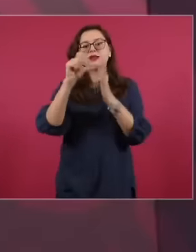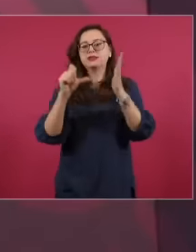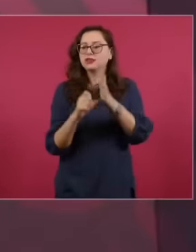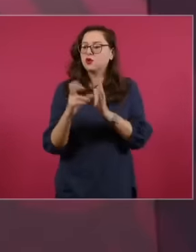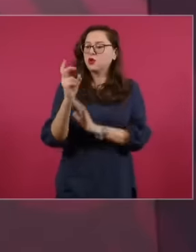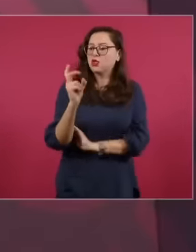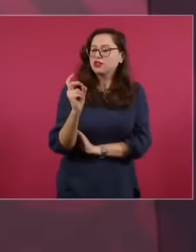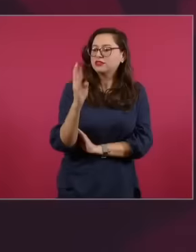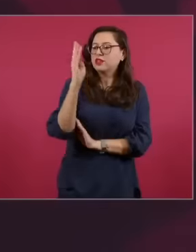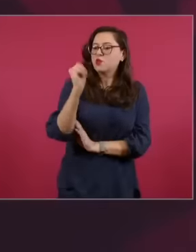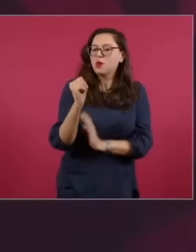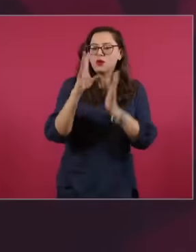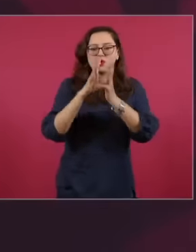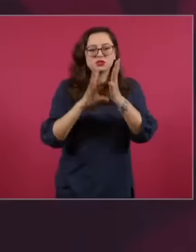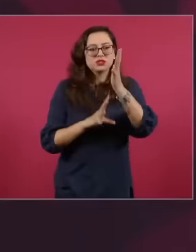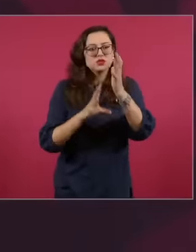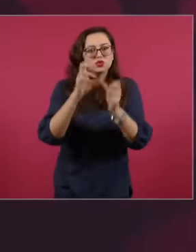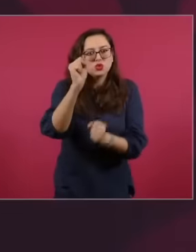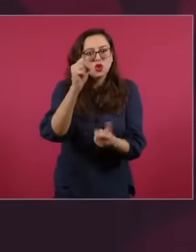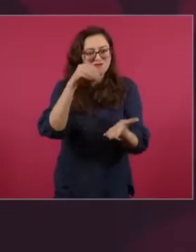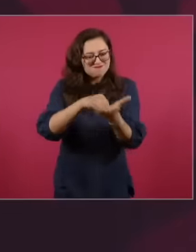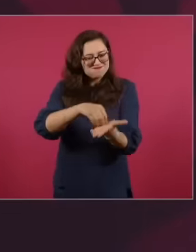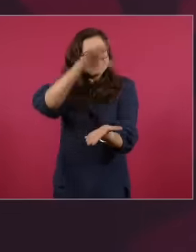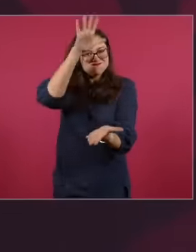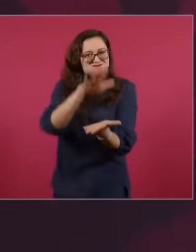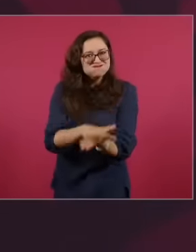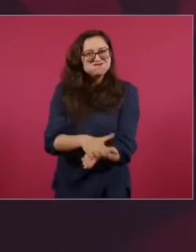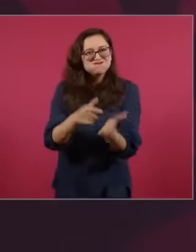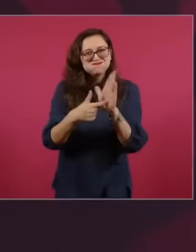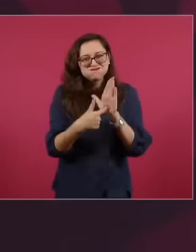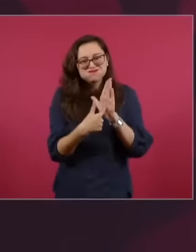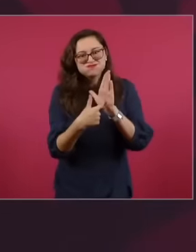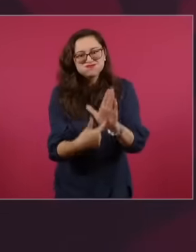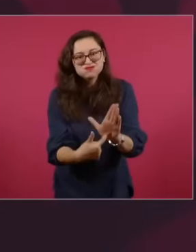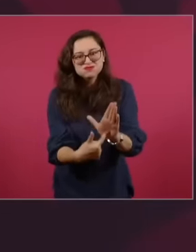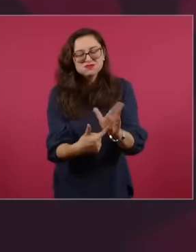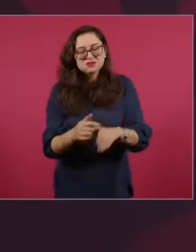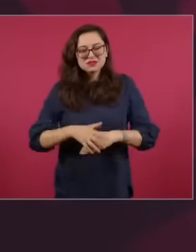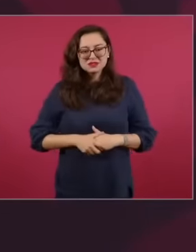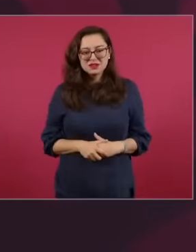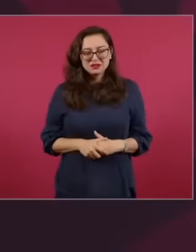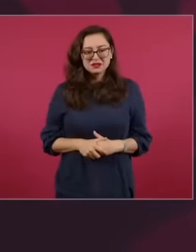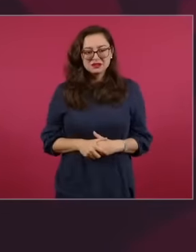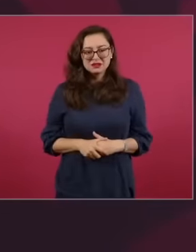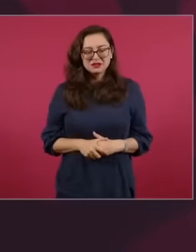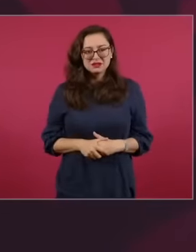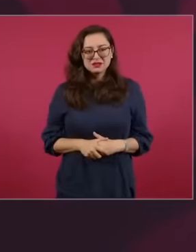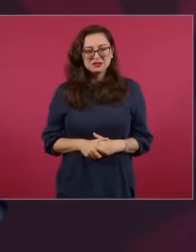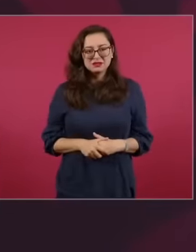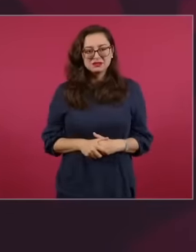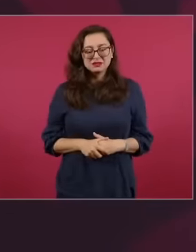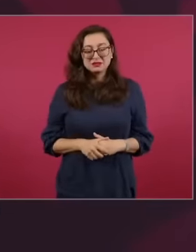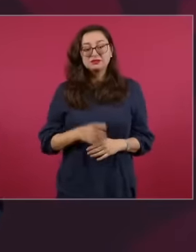Constitution So we no longer want democratic simulation,